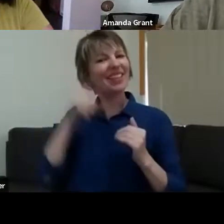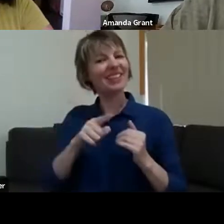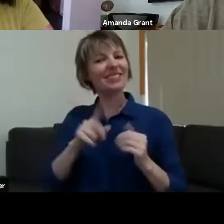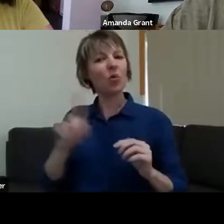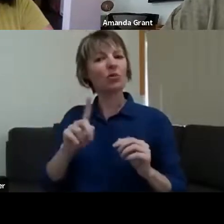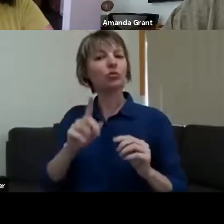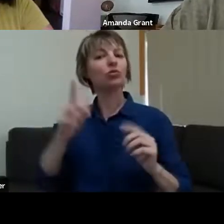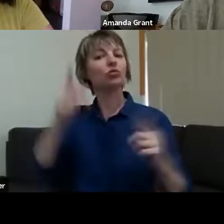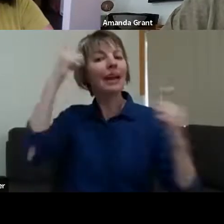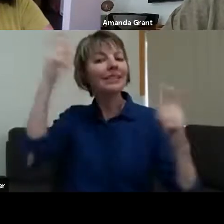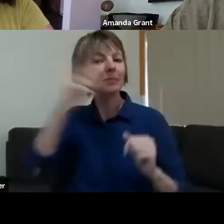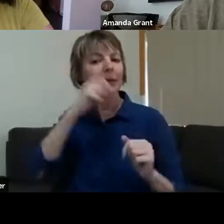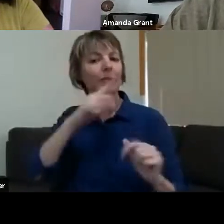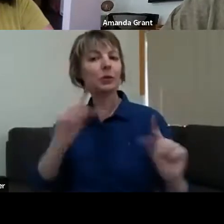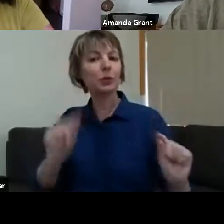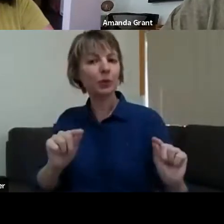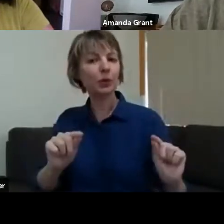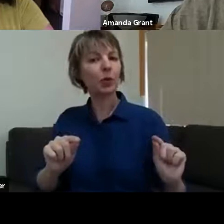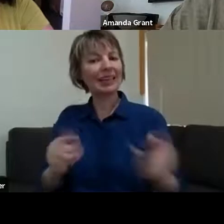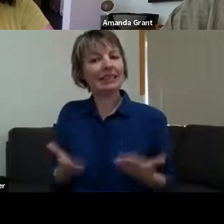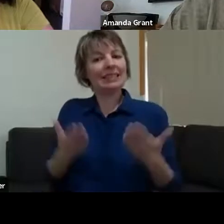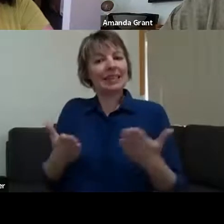individual fires. The creative people - the artists that you work